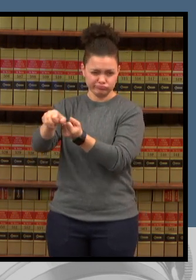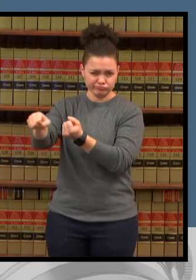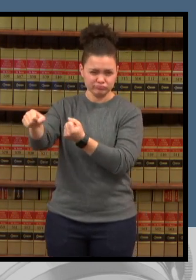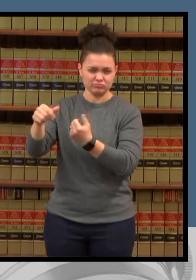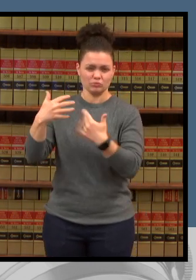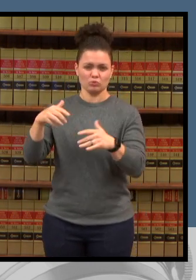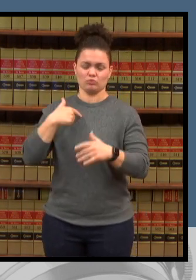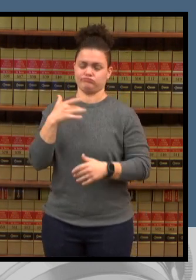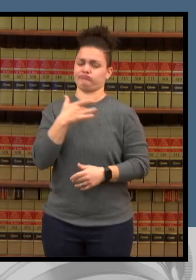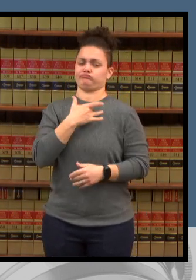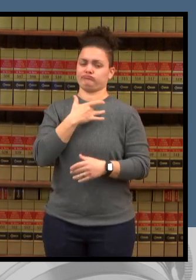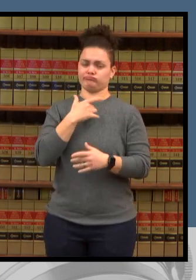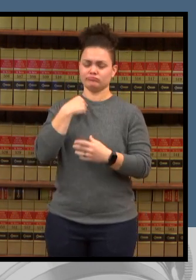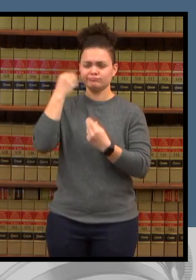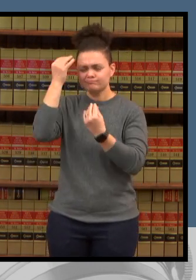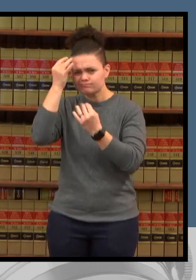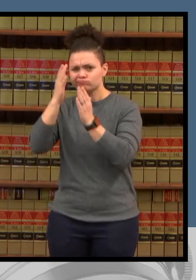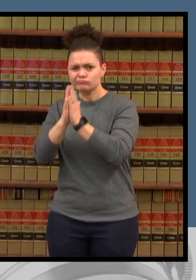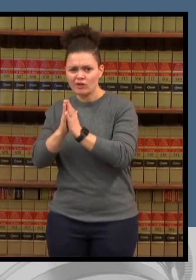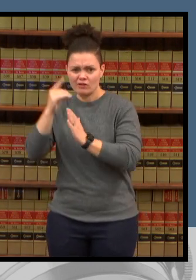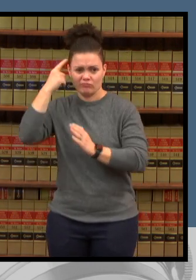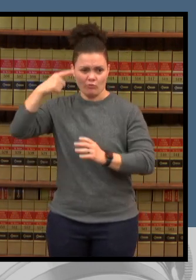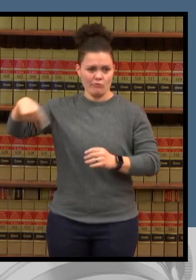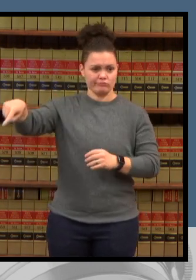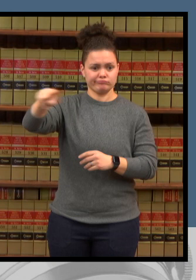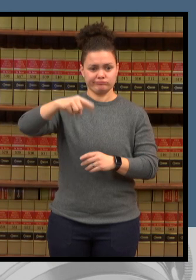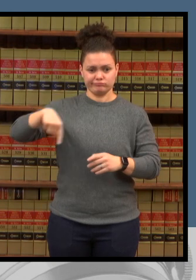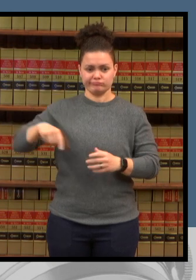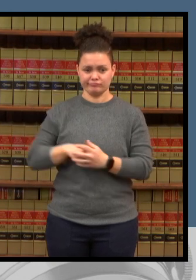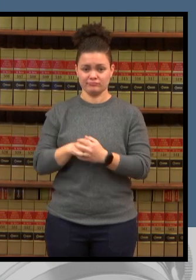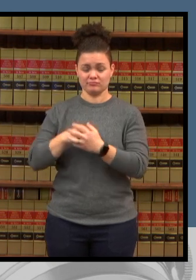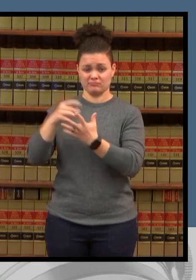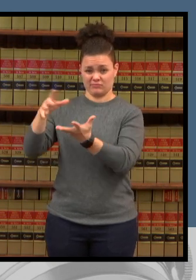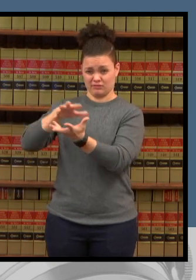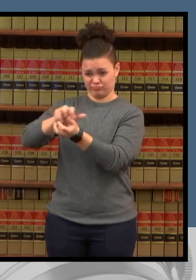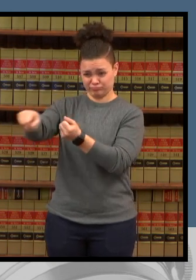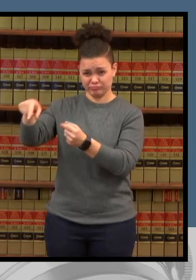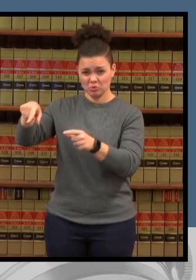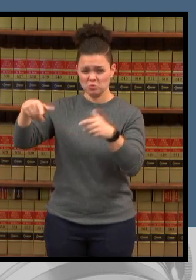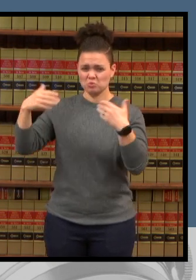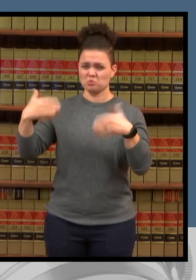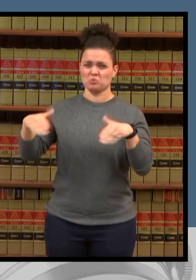caused by this fire is just unimaginable and we know that the road recovery is going to be